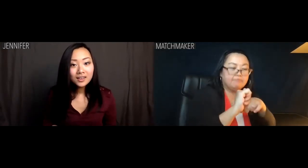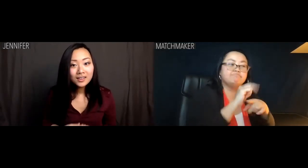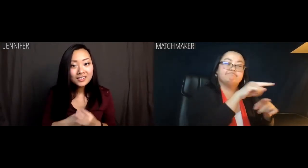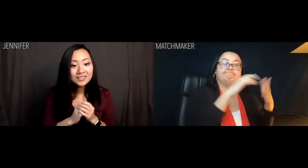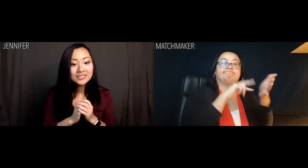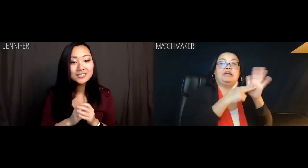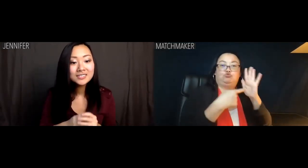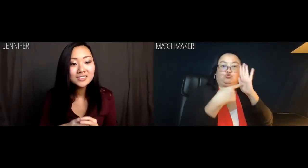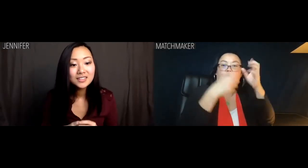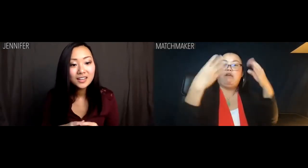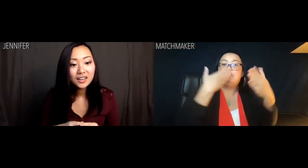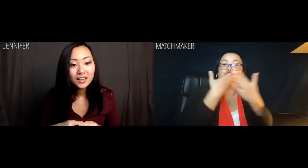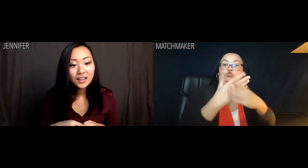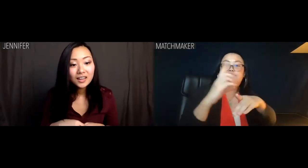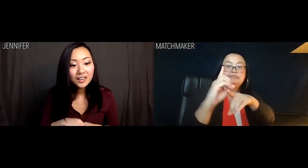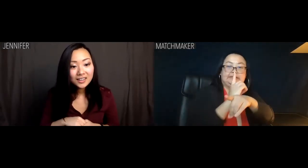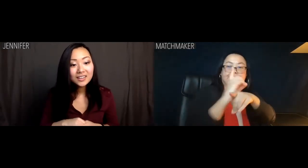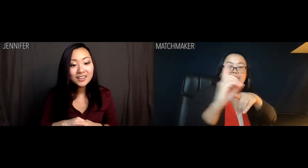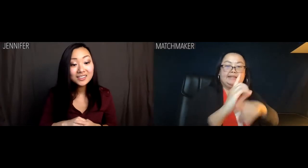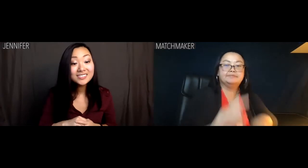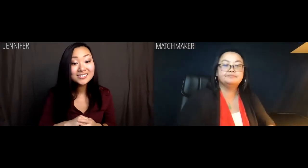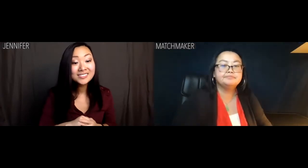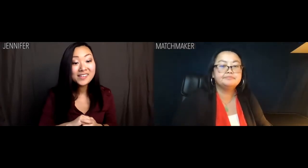That shows discipline, good.